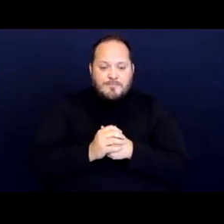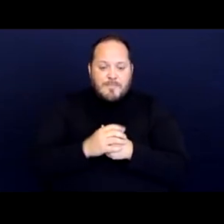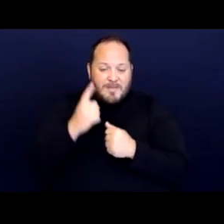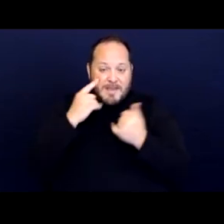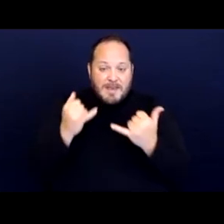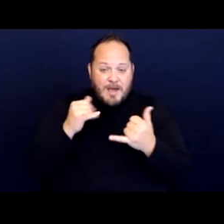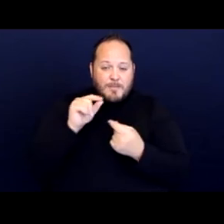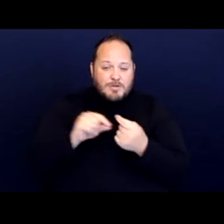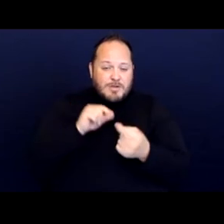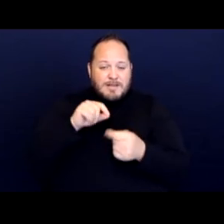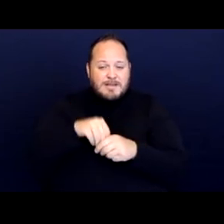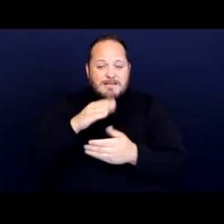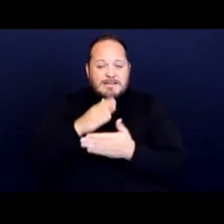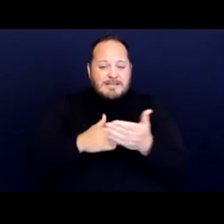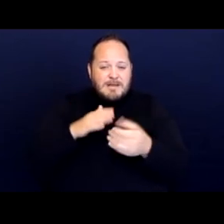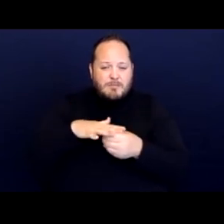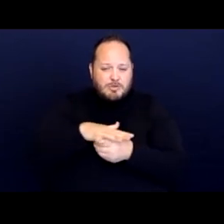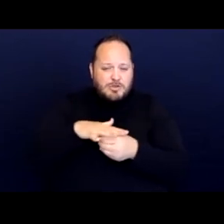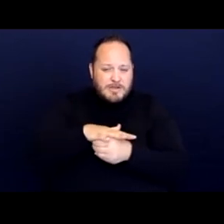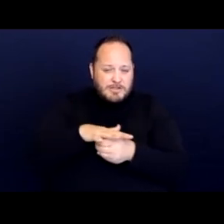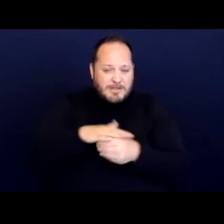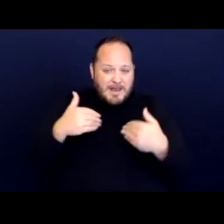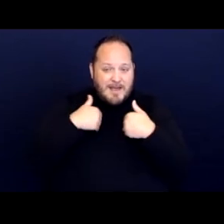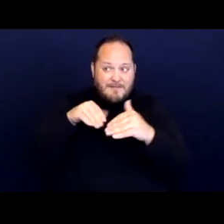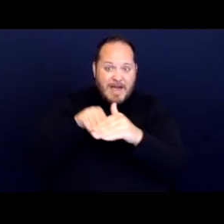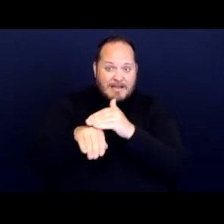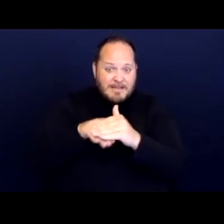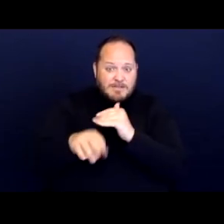that may have access to hotel and motel placements